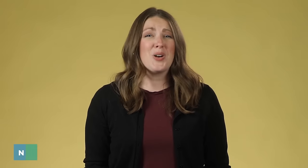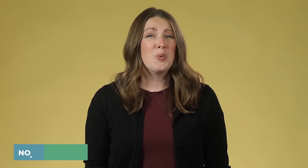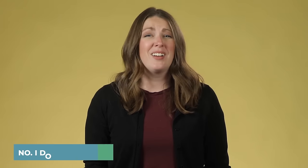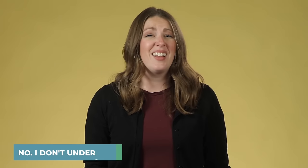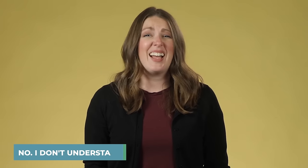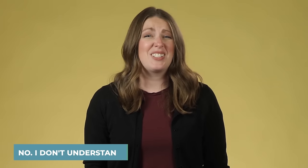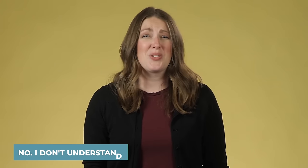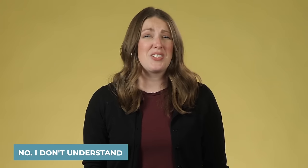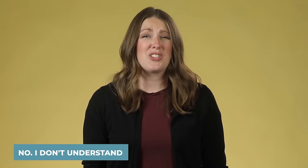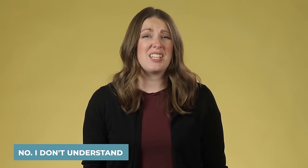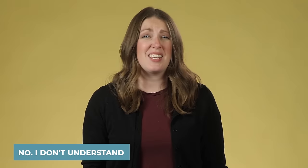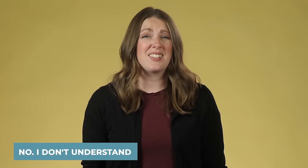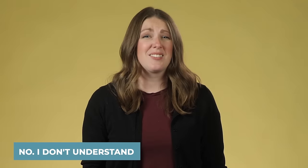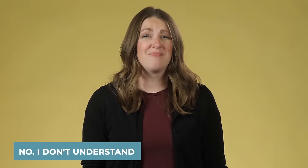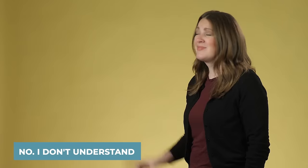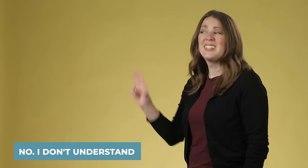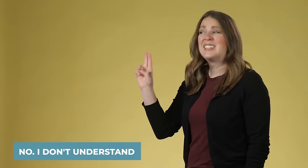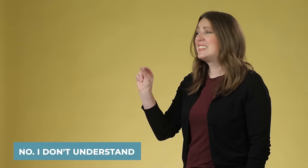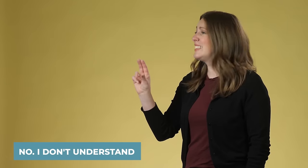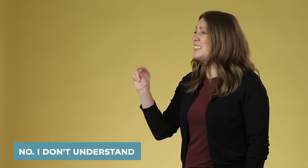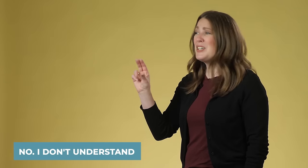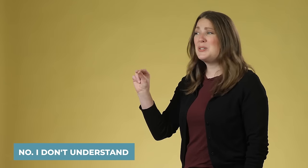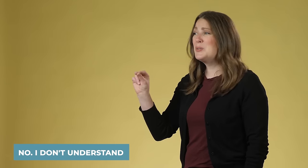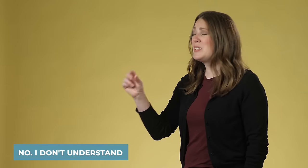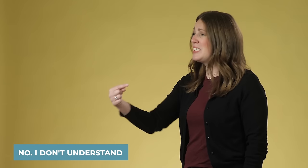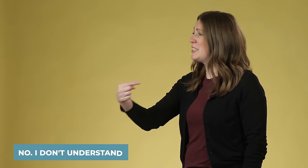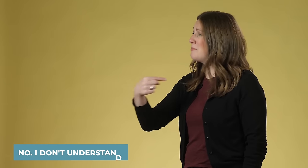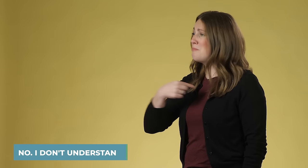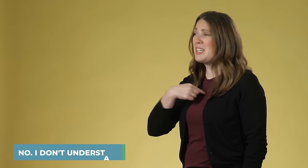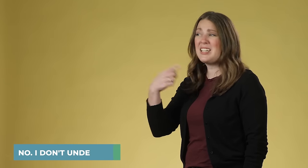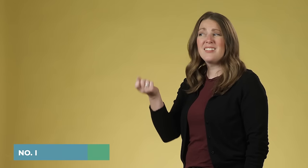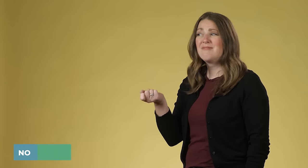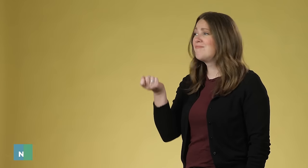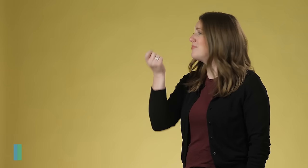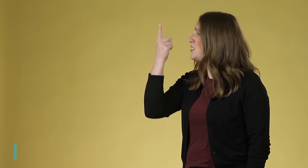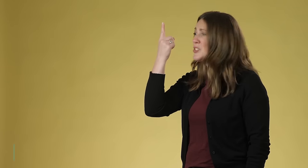Great job! If you want to learn even more about sentence structure for questions,